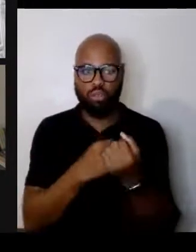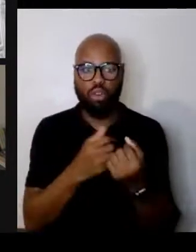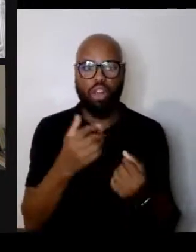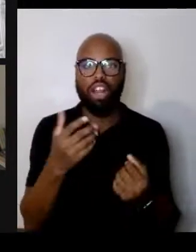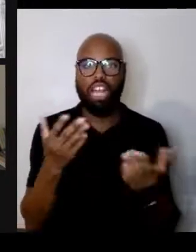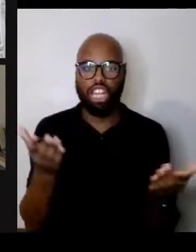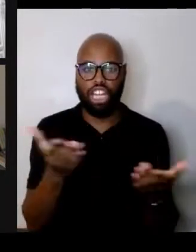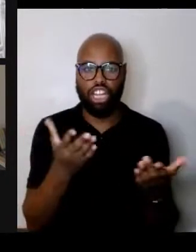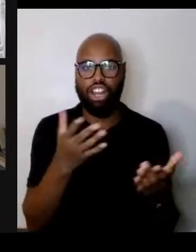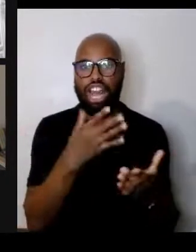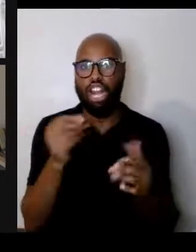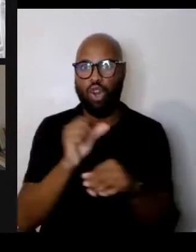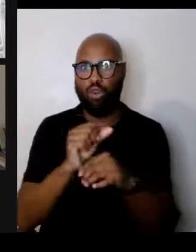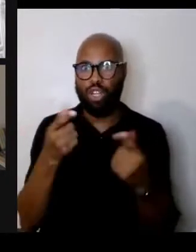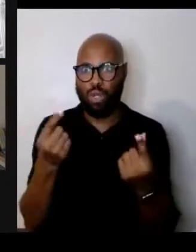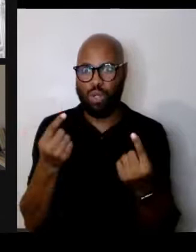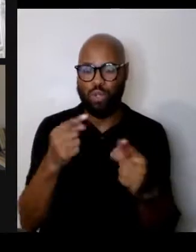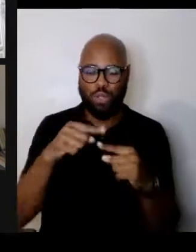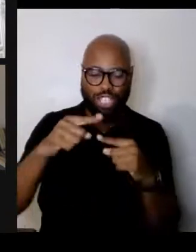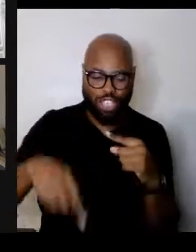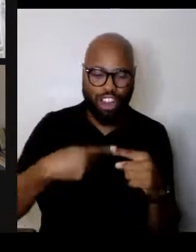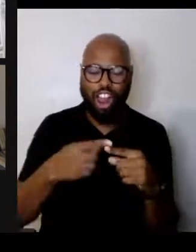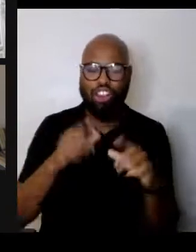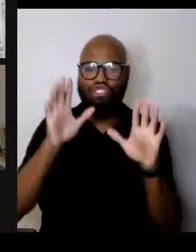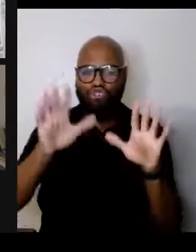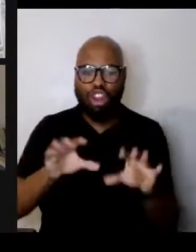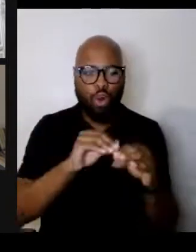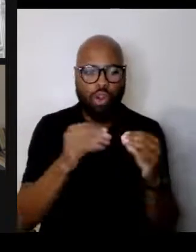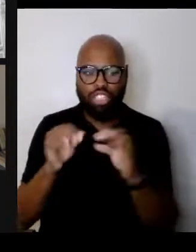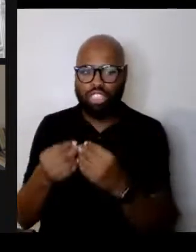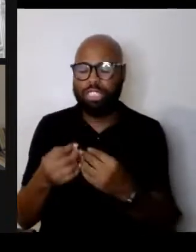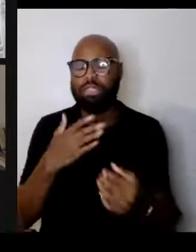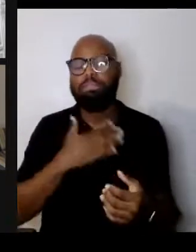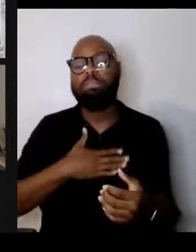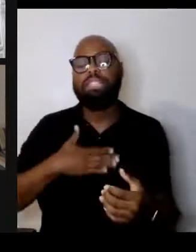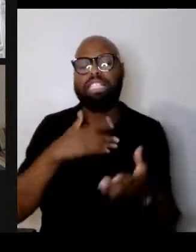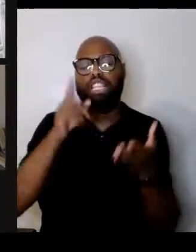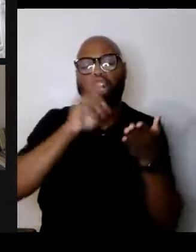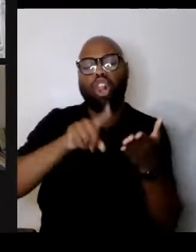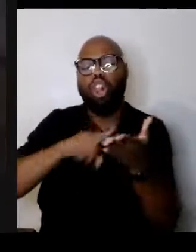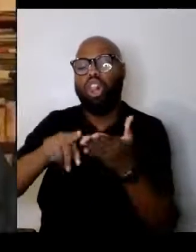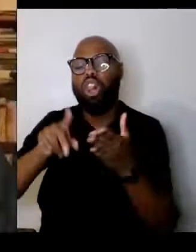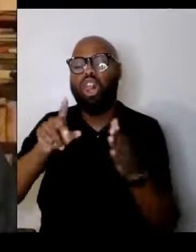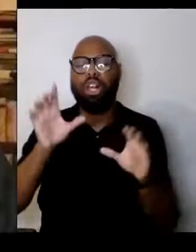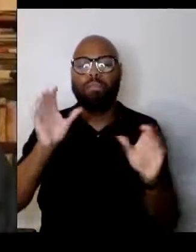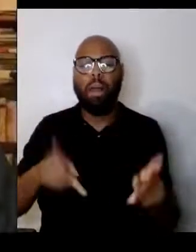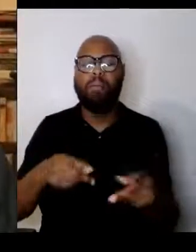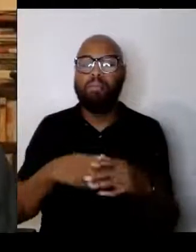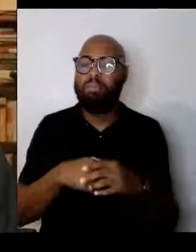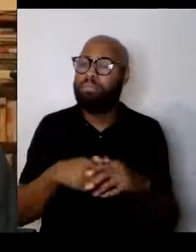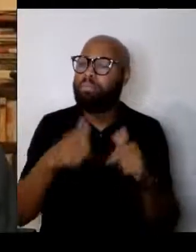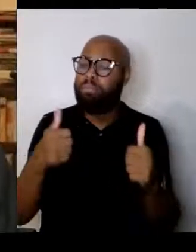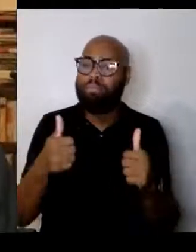Incredible organizations, please look them up, they're doing vital work. On behalf of everyone here at The WNET Group,